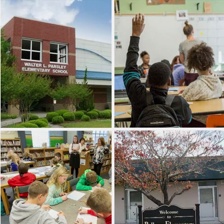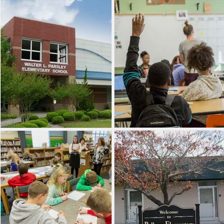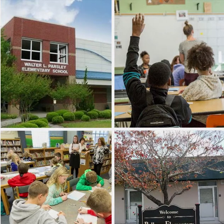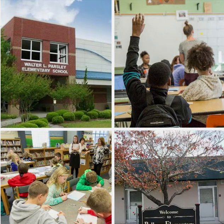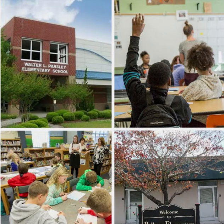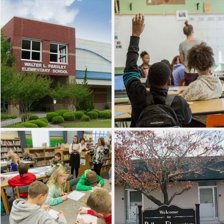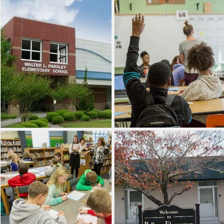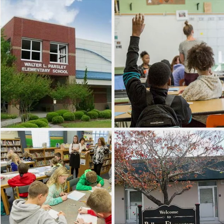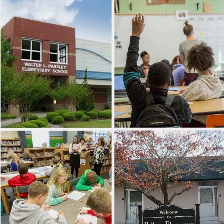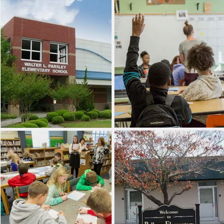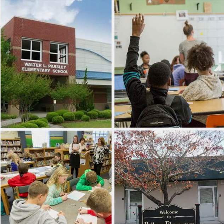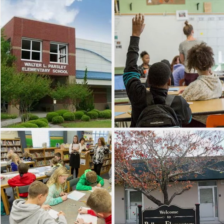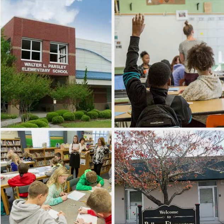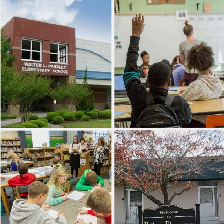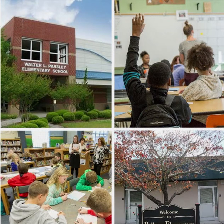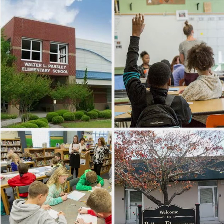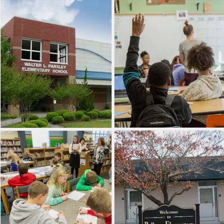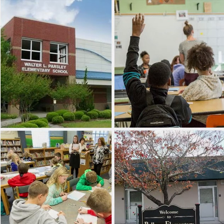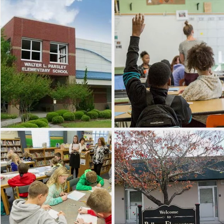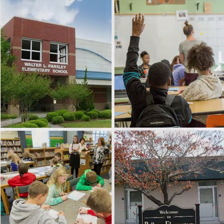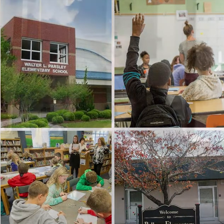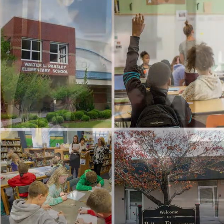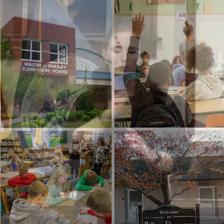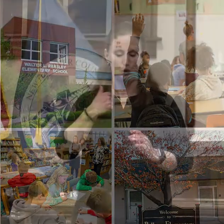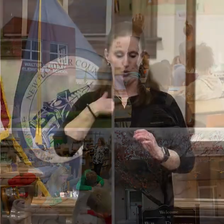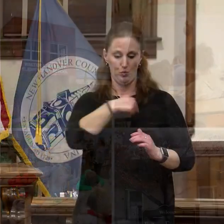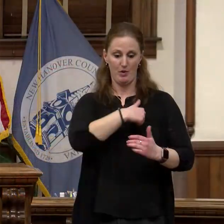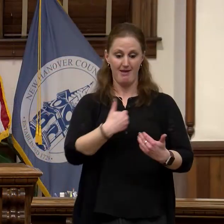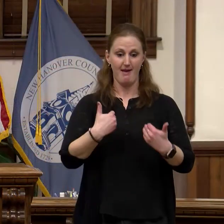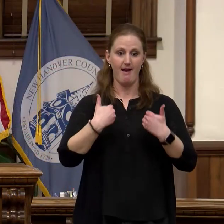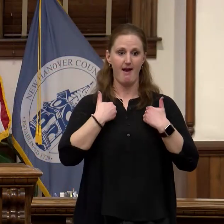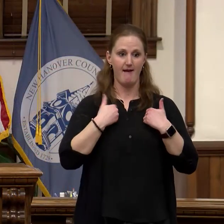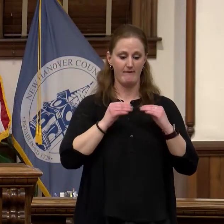way that makes sense in today's worlds so they're prepared for their next